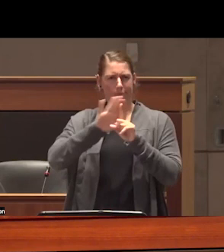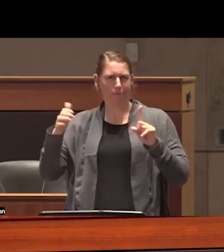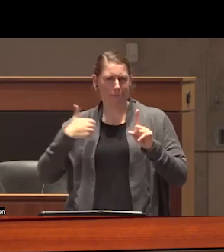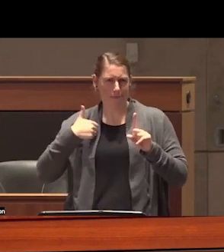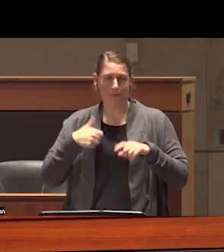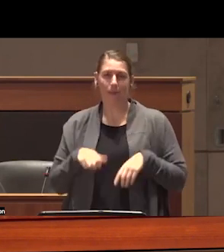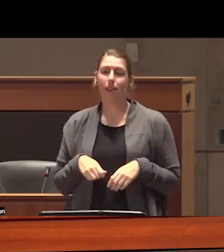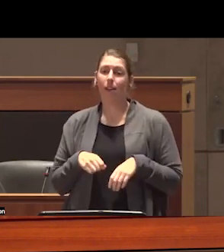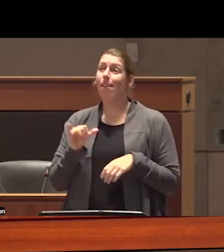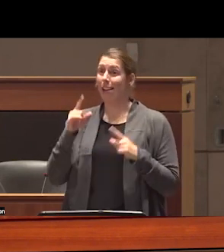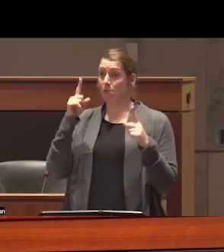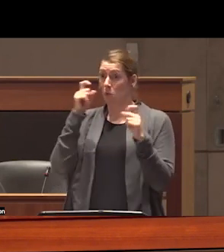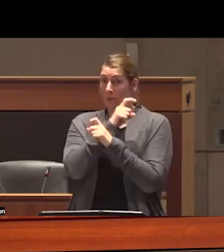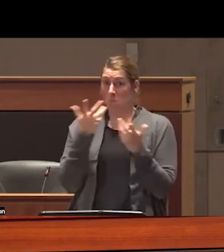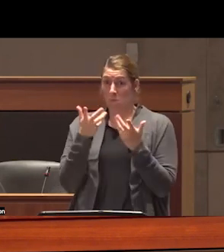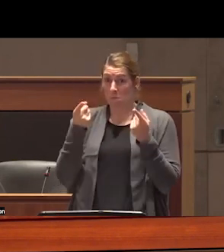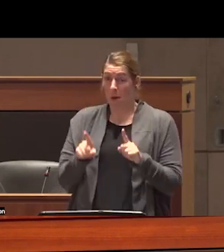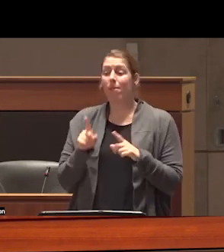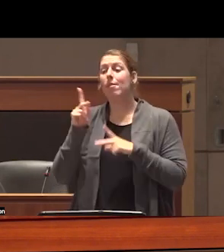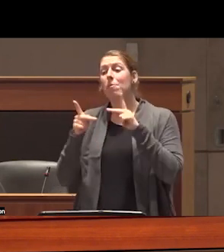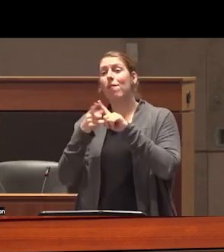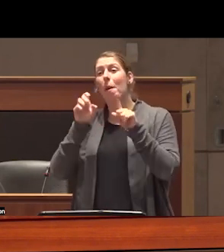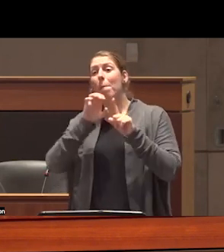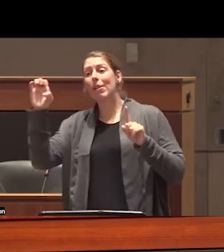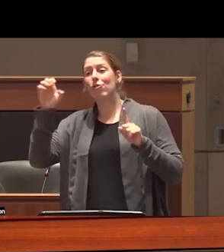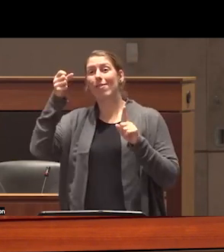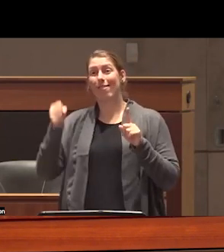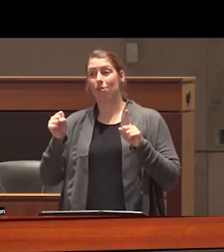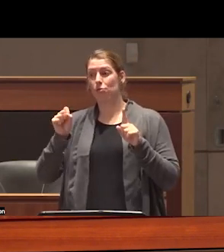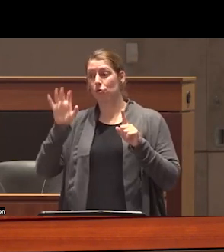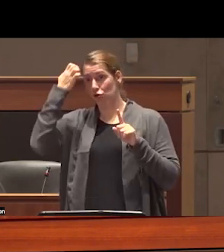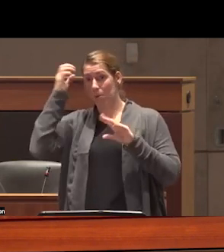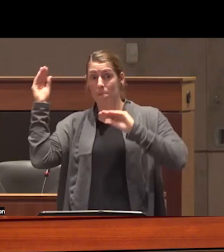further Complicated by the arrival of immigrant settlers from eastern and southern Europe who were